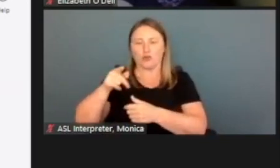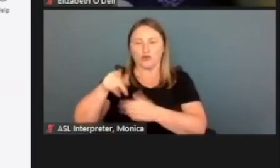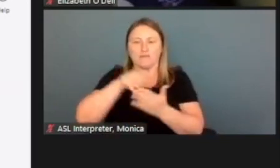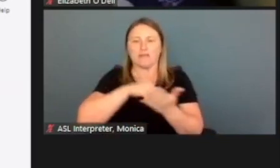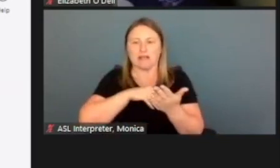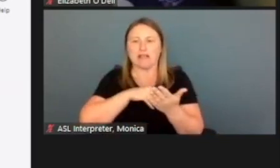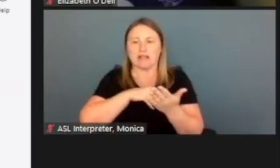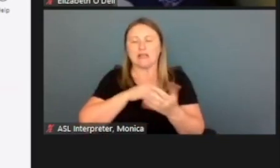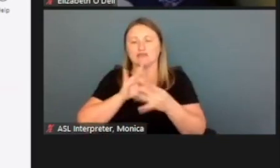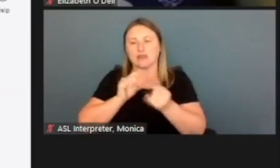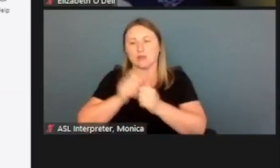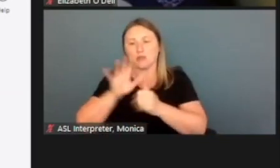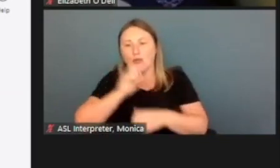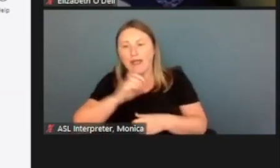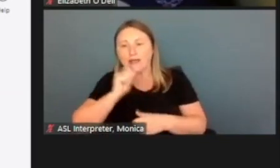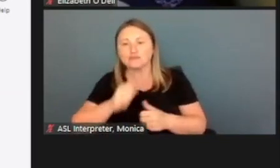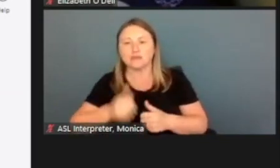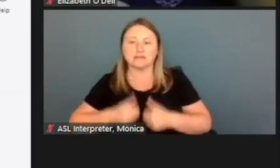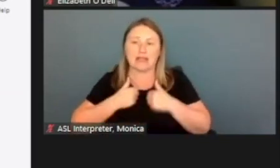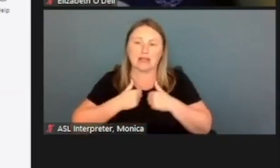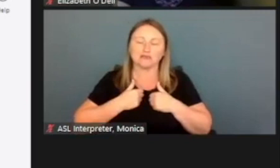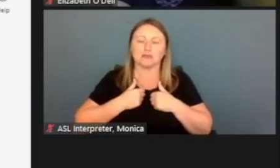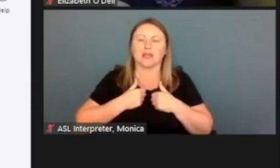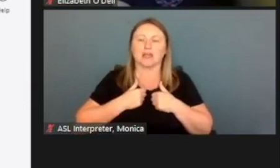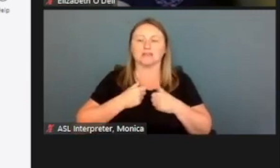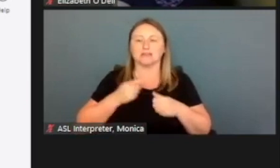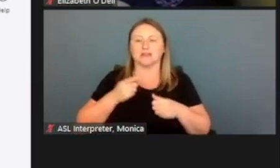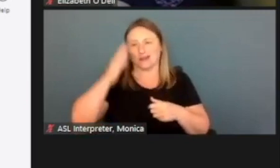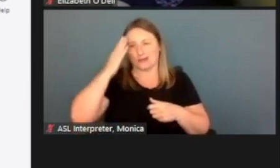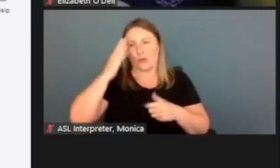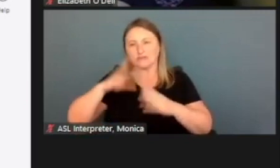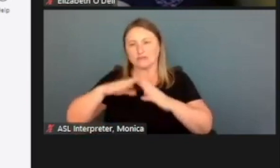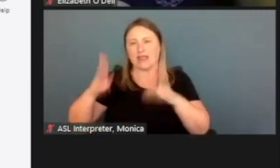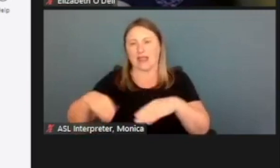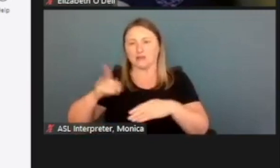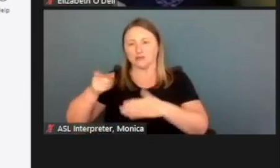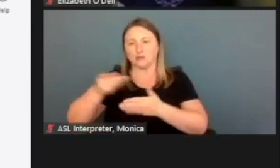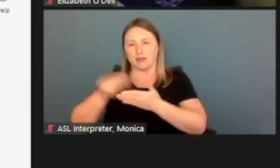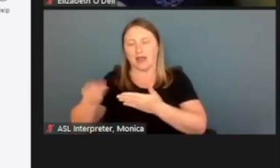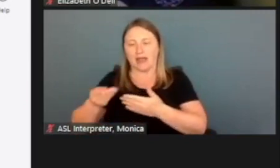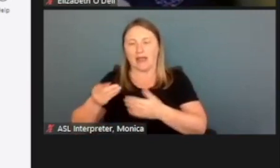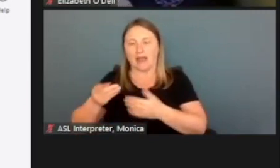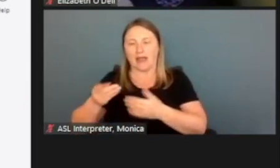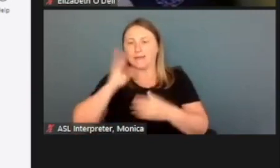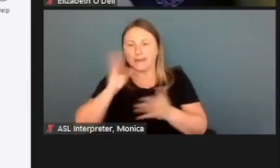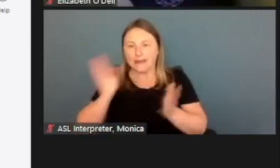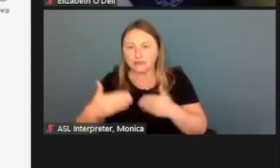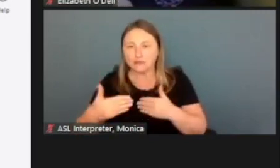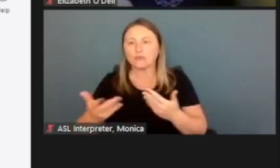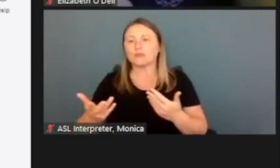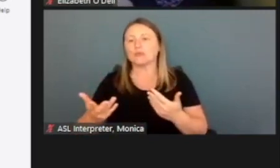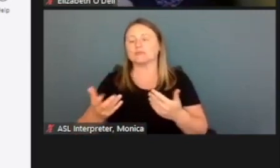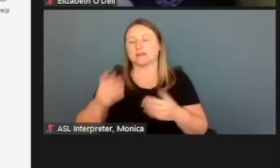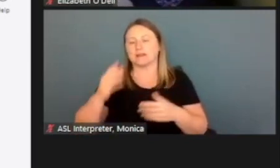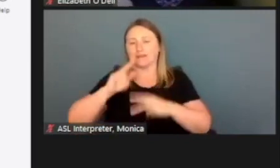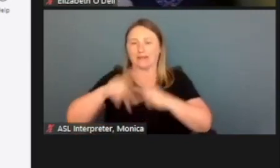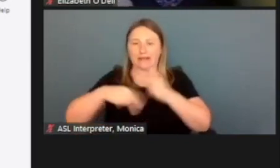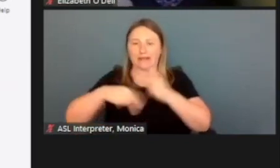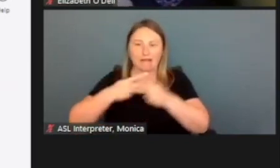your address, that knows the house you're buying, like where it's at, number of bedrooms. It knows the type of car you're buying,